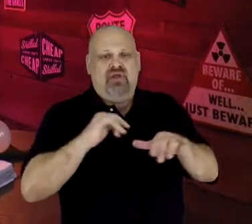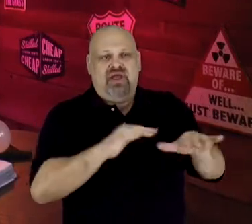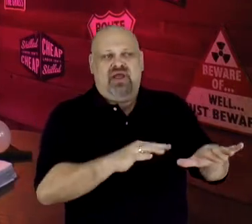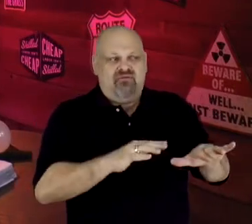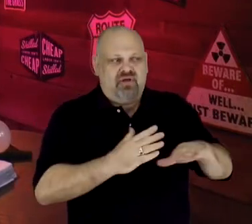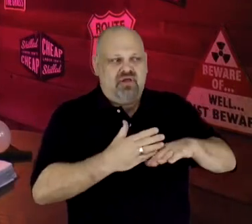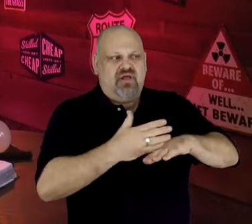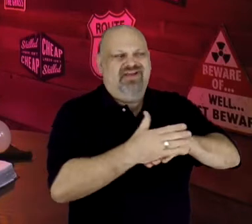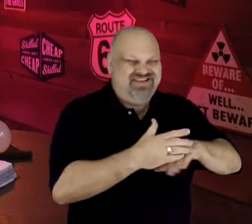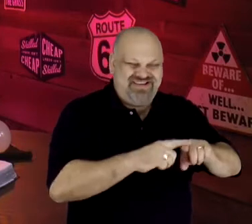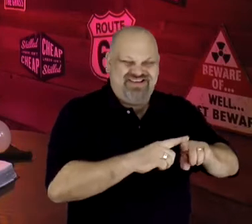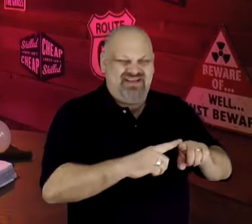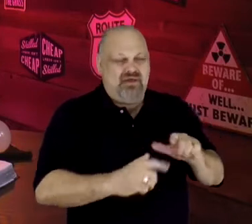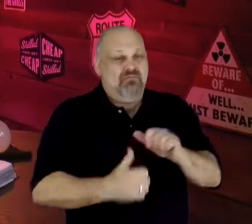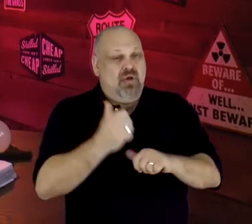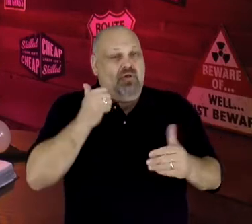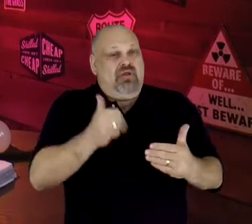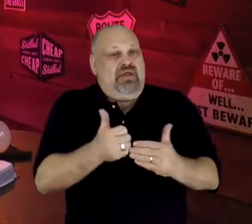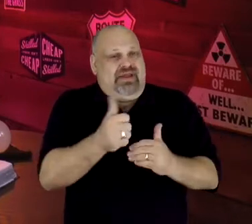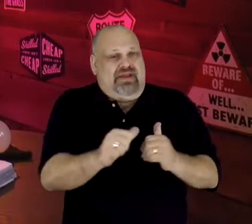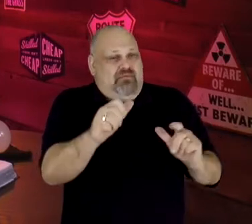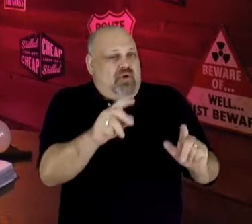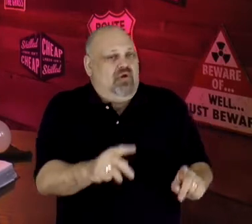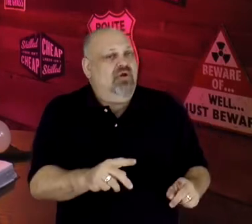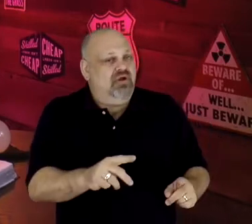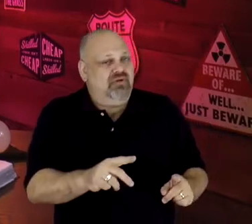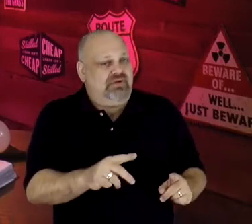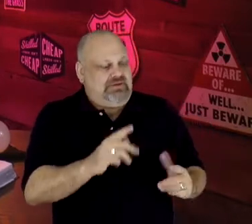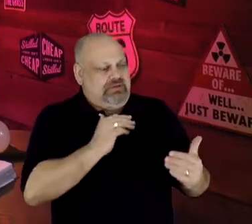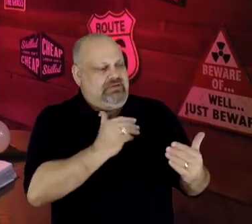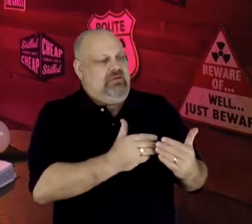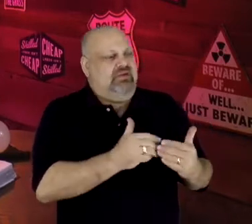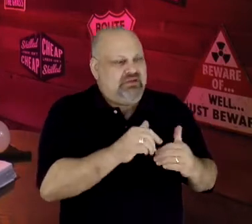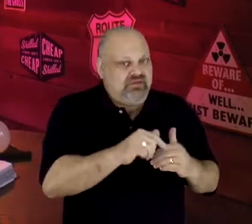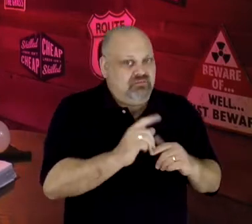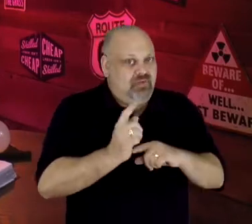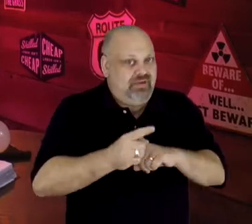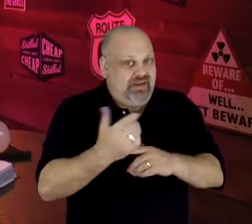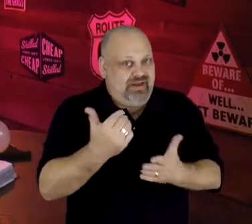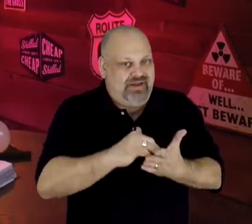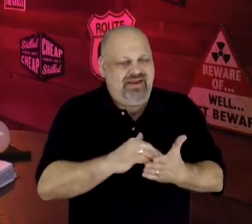come to this moment again. In case you were wondering if I really believe that "the Lord